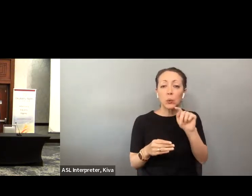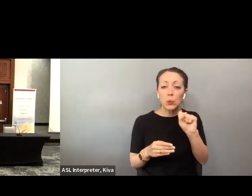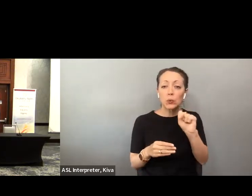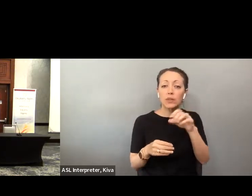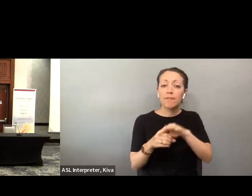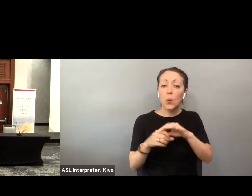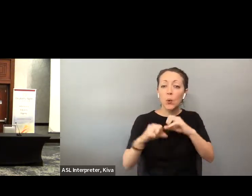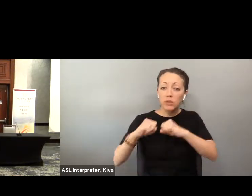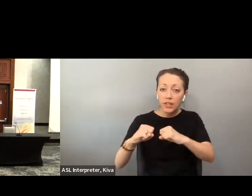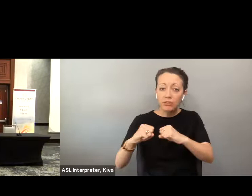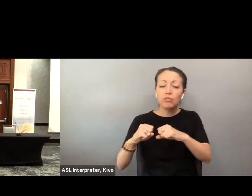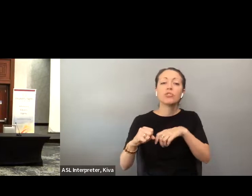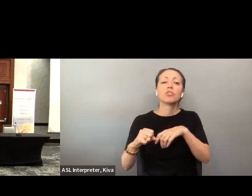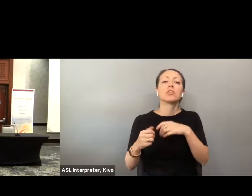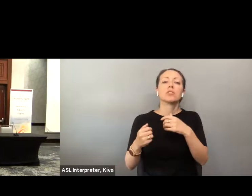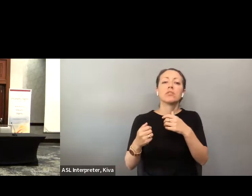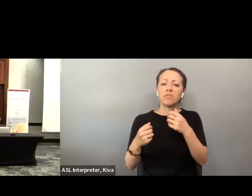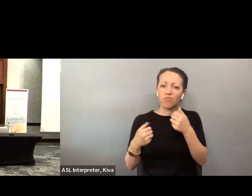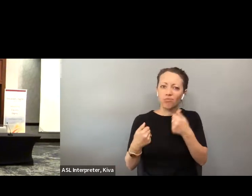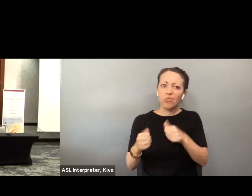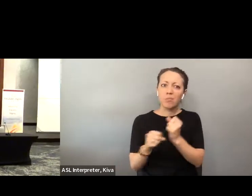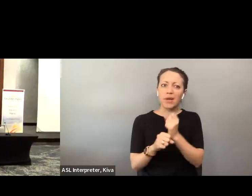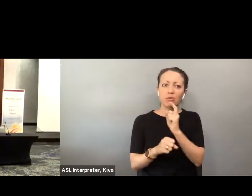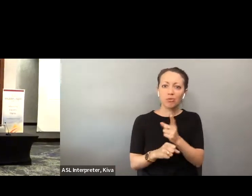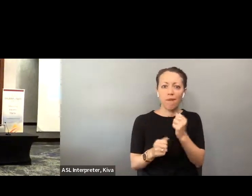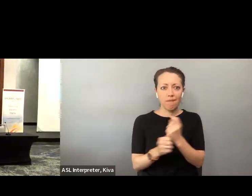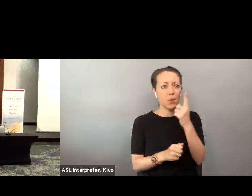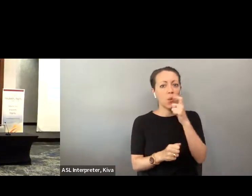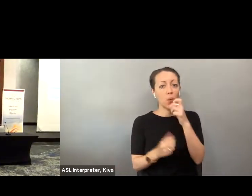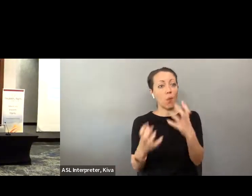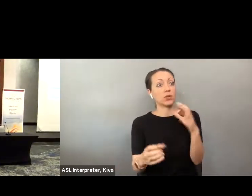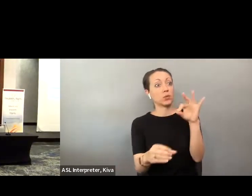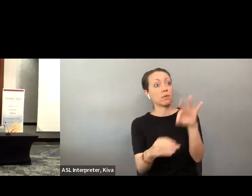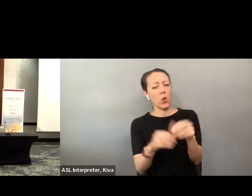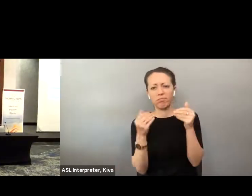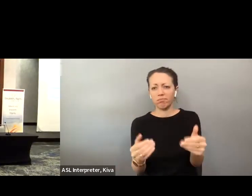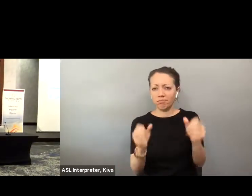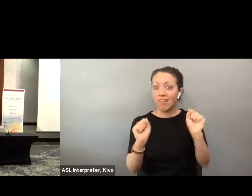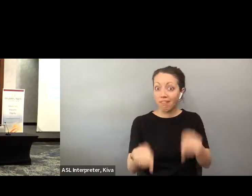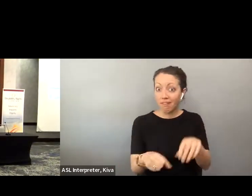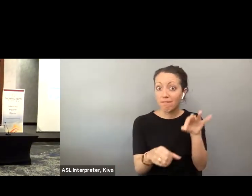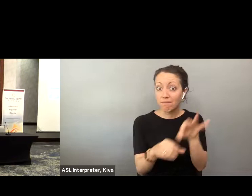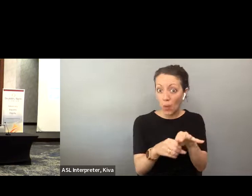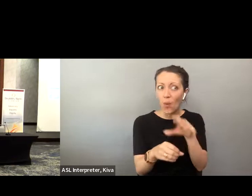my work focuses on front line and grassroots election and voter protection, helping with the -- to make sure that